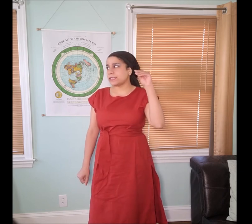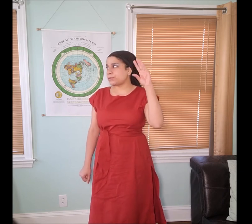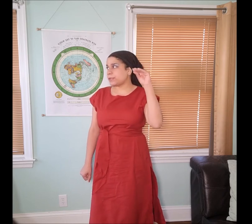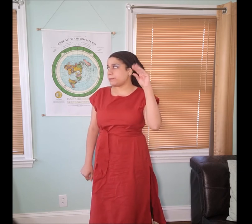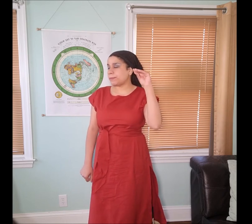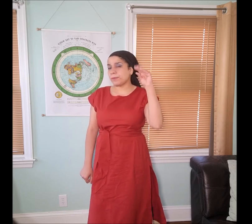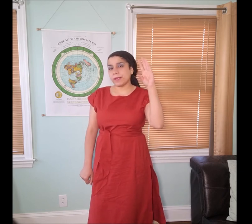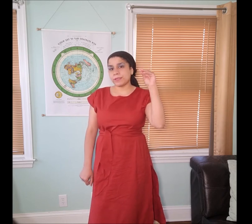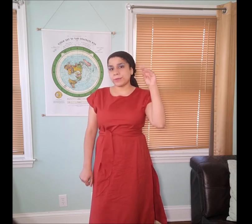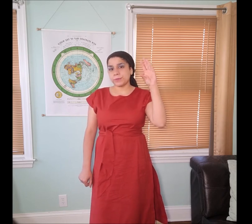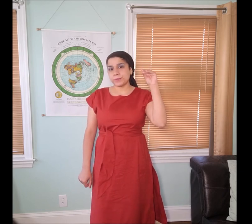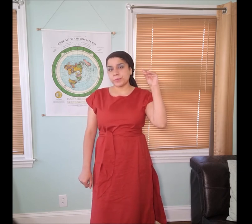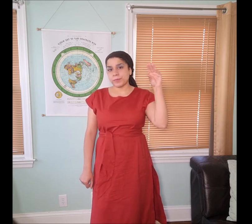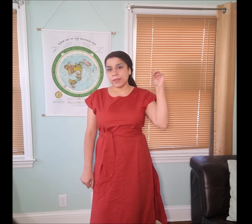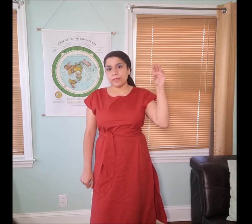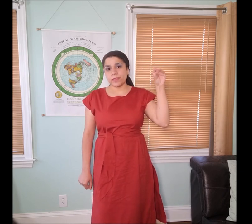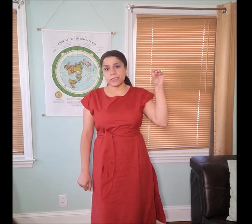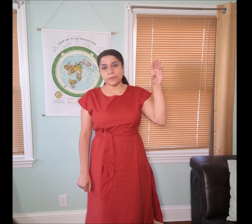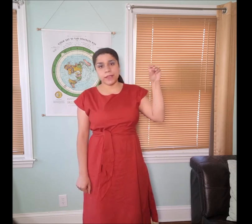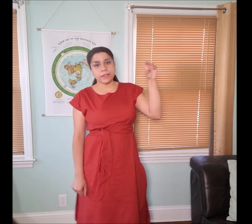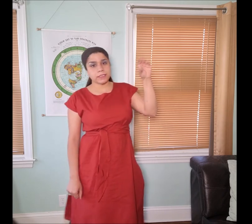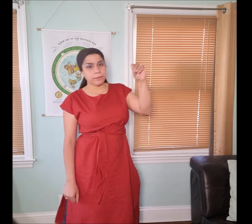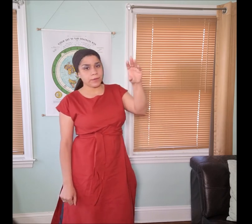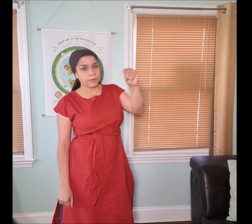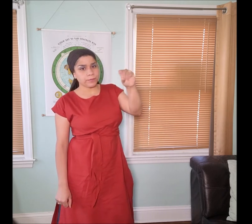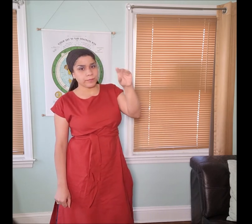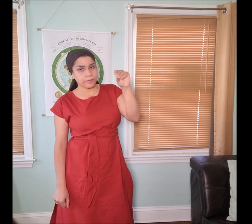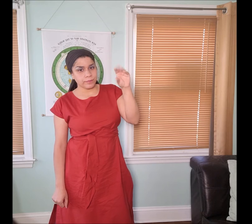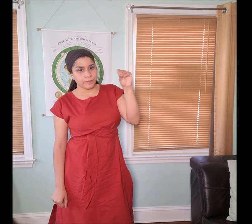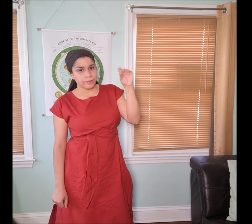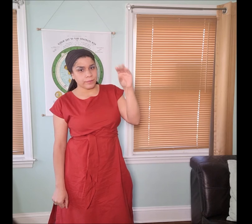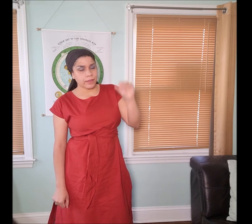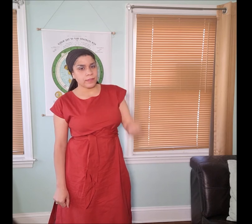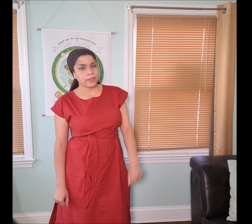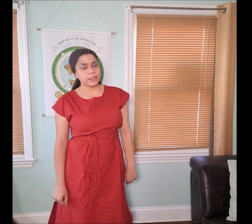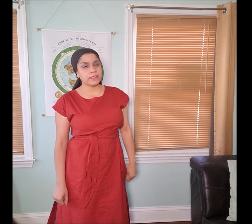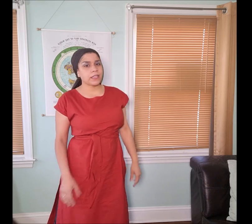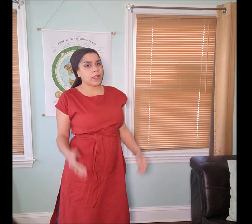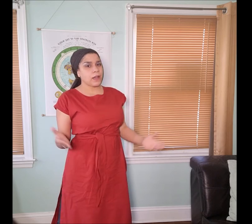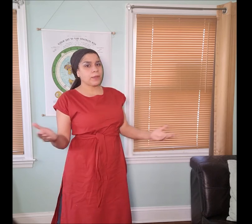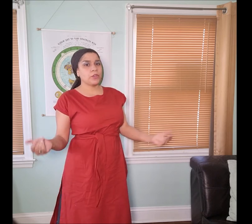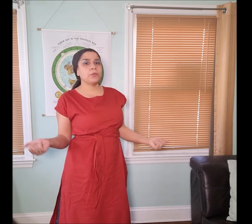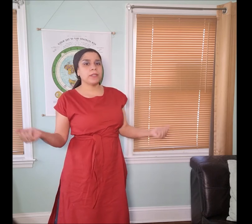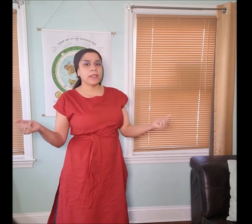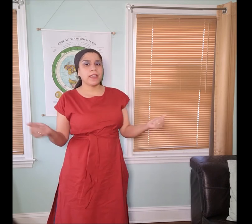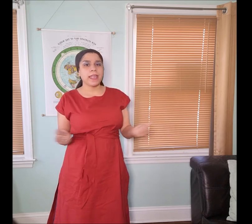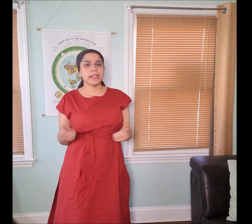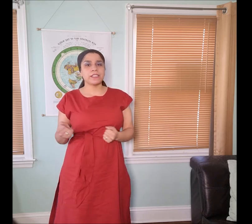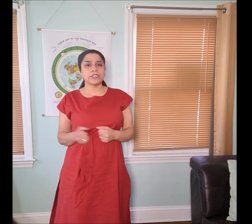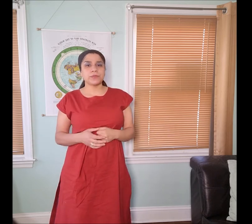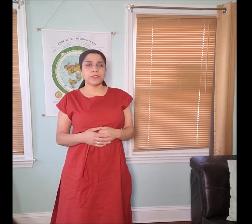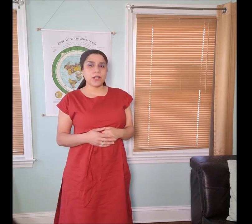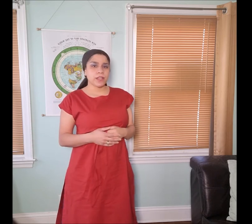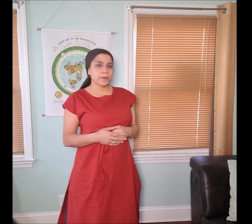is what people might do. This is very typical. This is the common human hand gesture for talking.